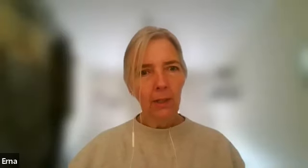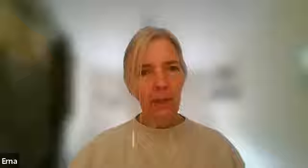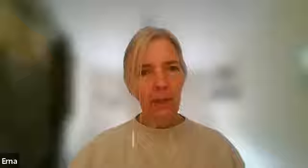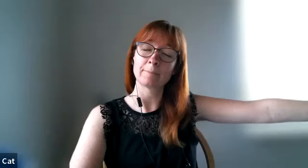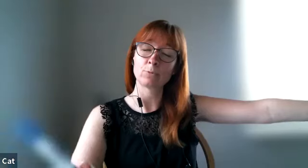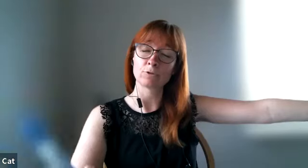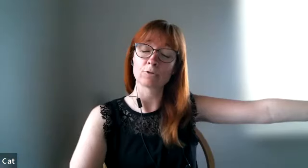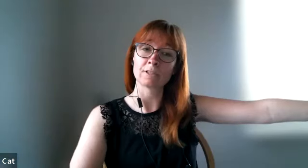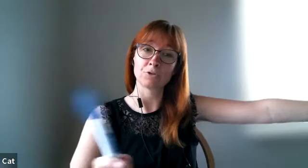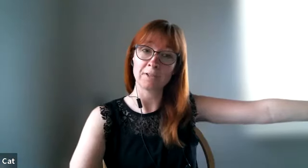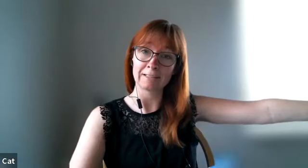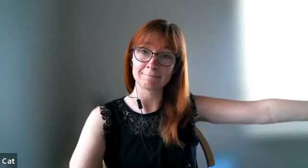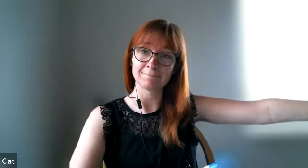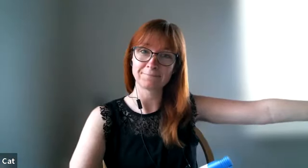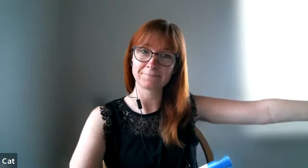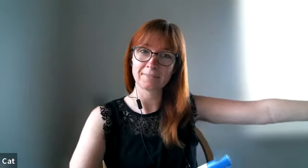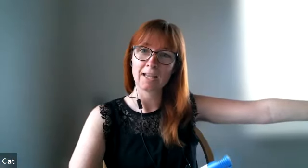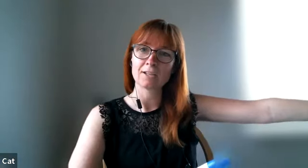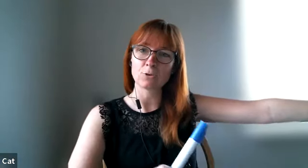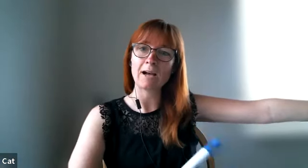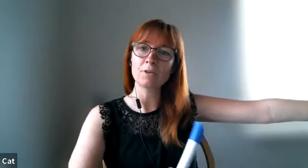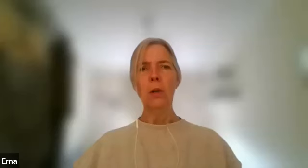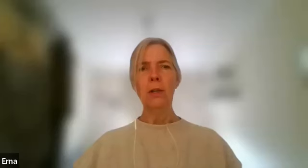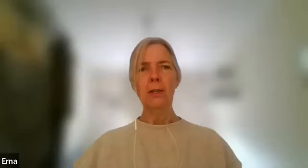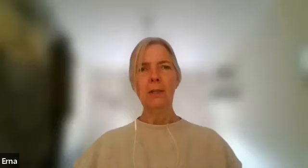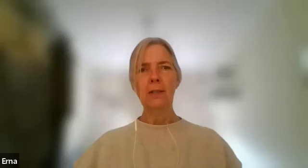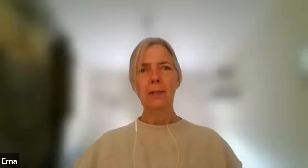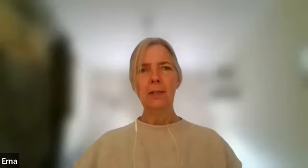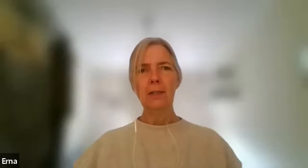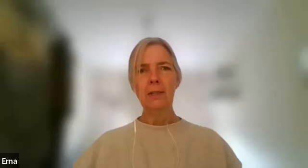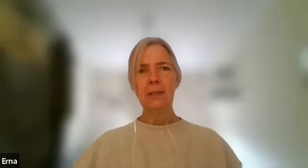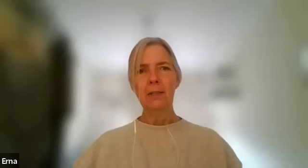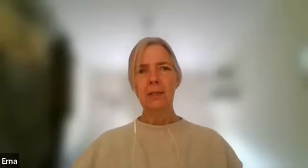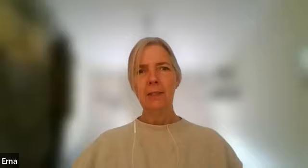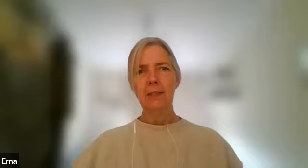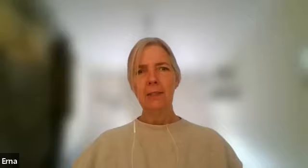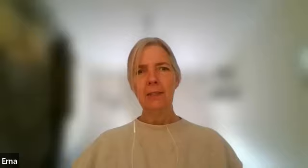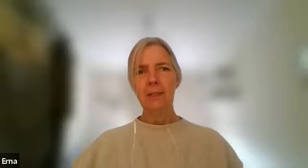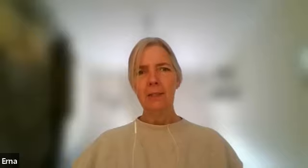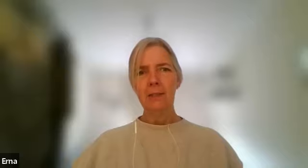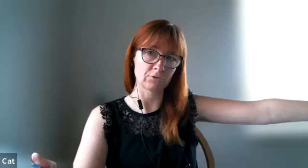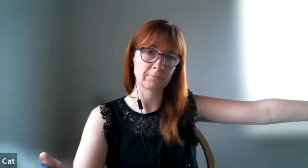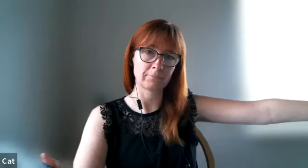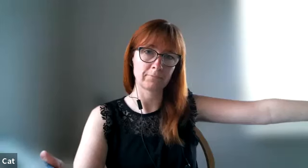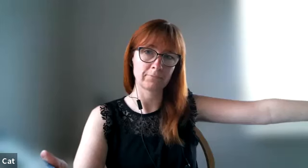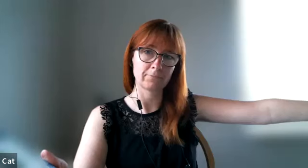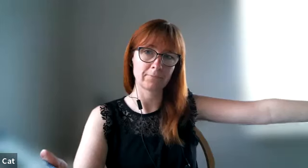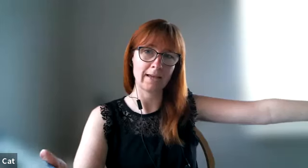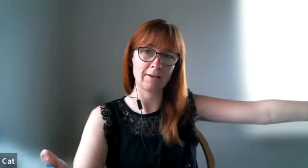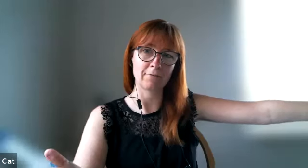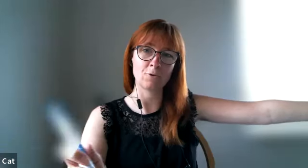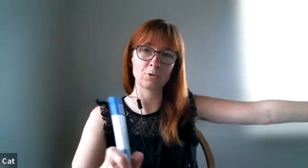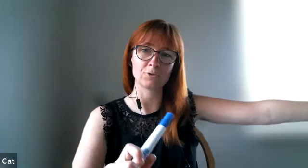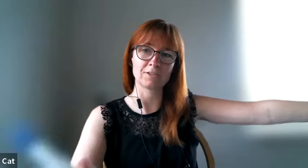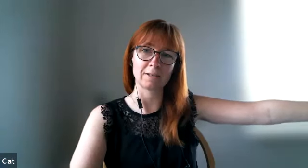had the same results as you and i no so how is it that three different persons have almost the same